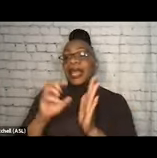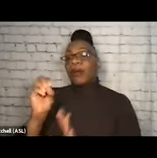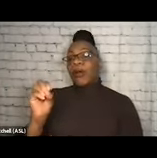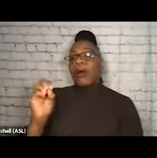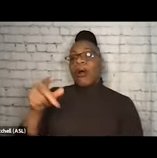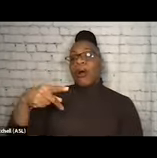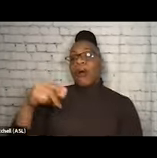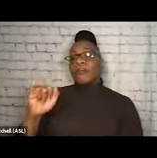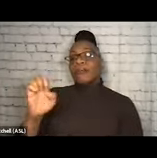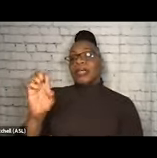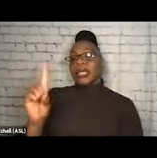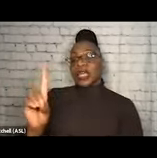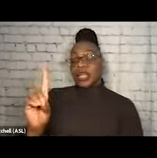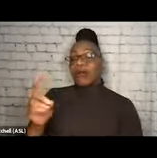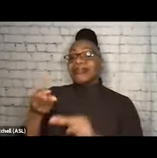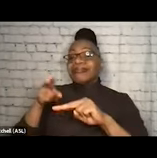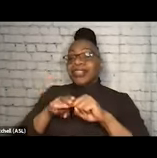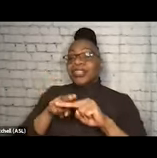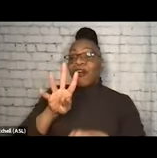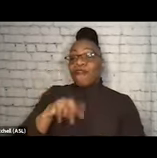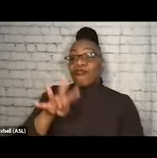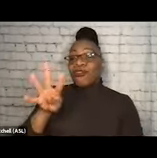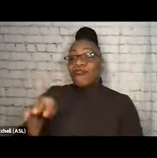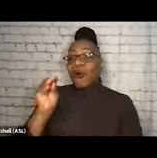increased 44% for people that are black